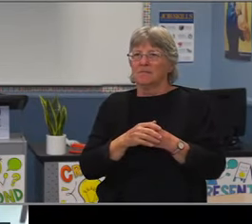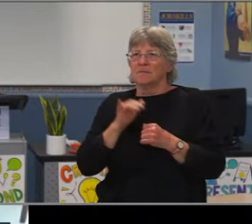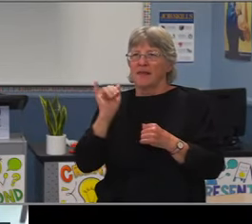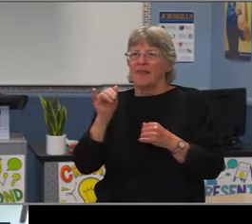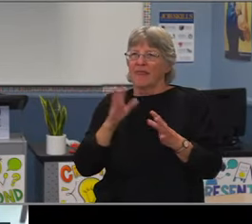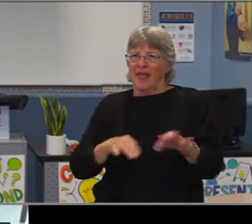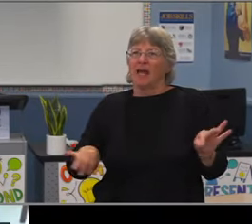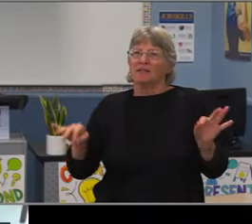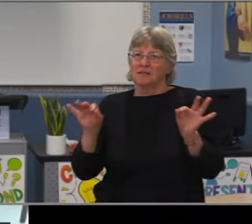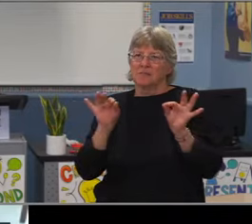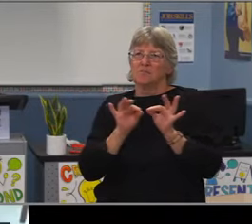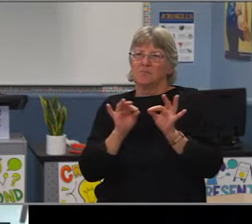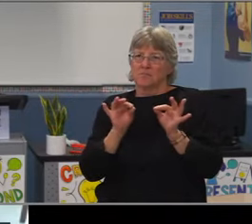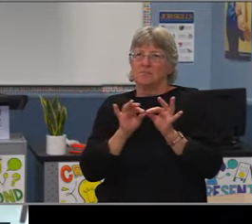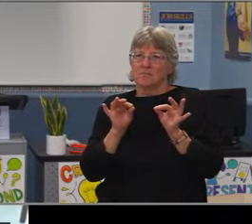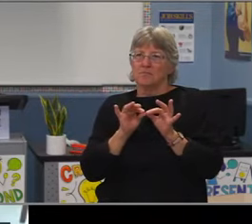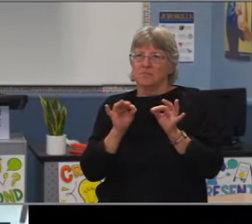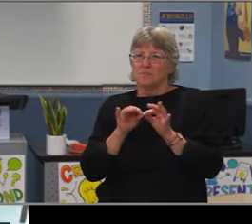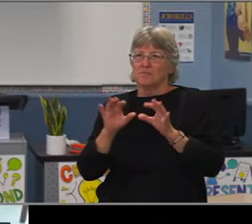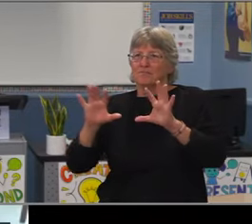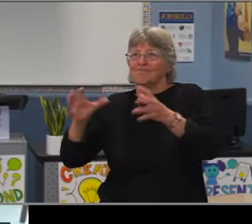Henry went back to an elementary school.